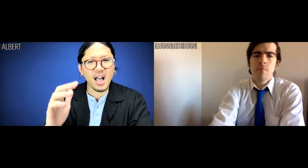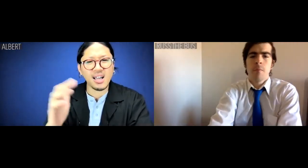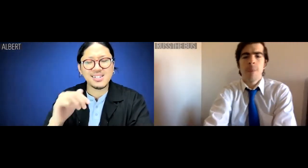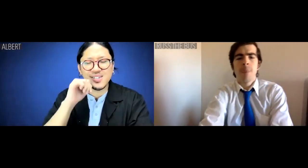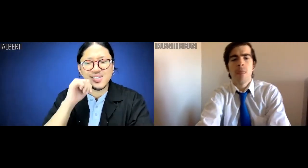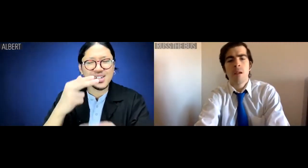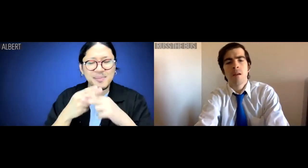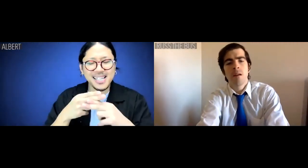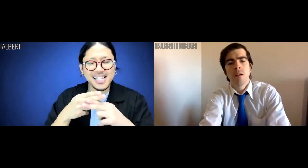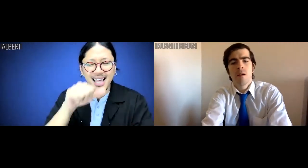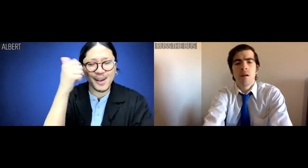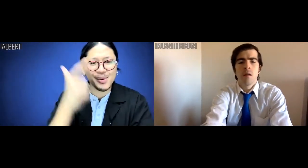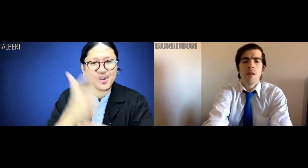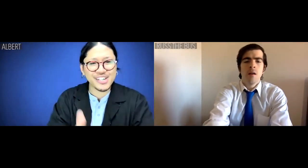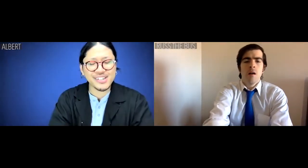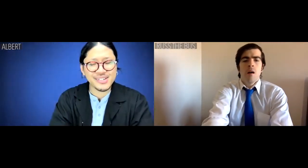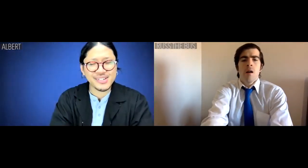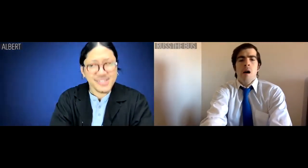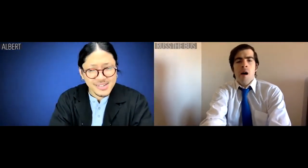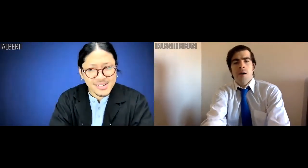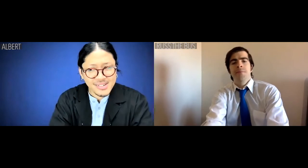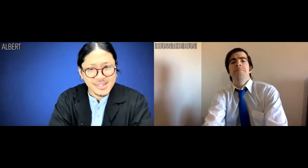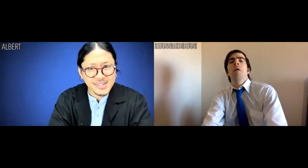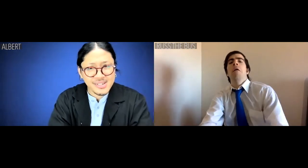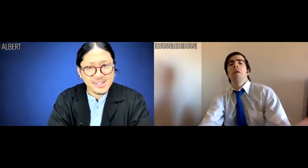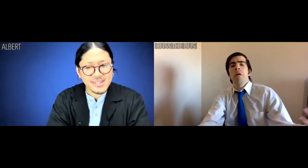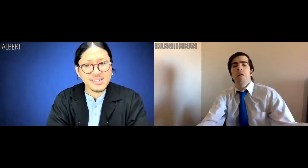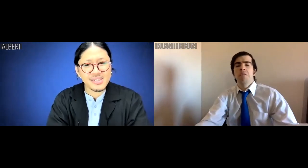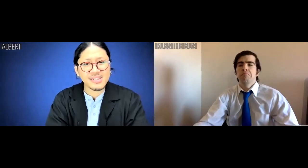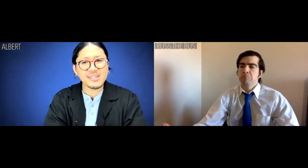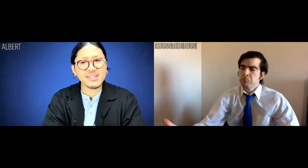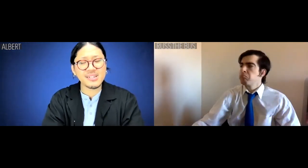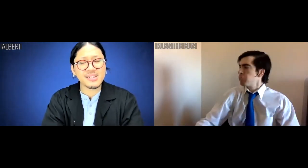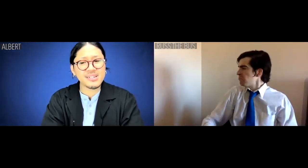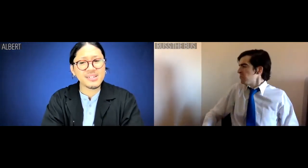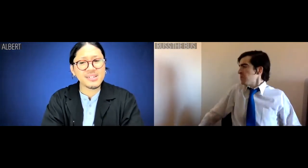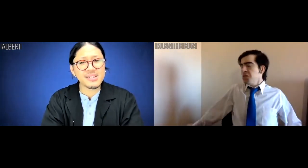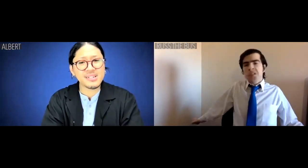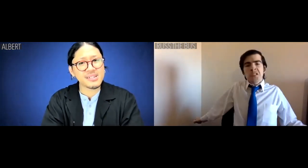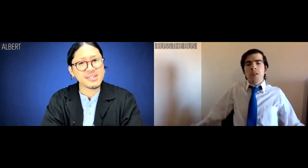Albert: Don't call me Albro.